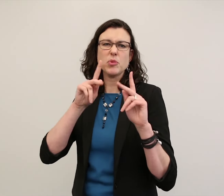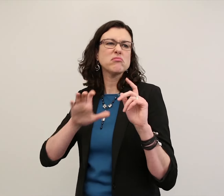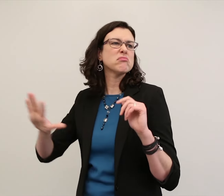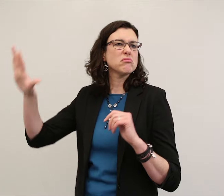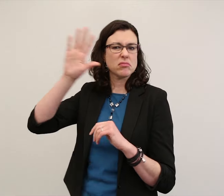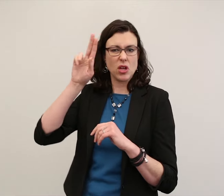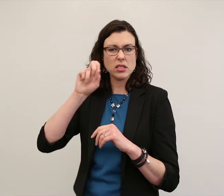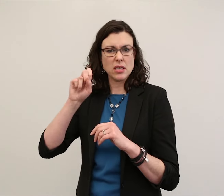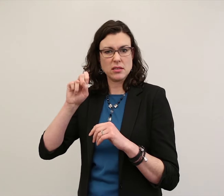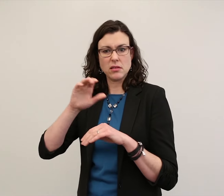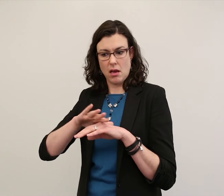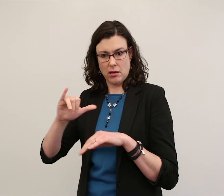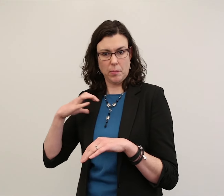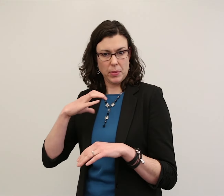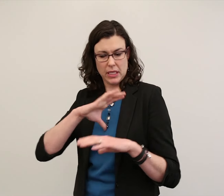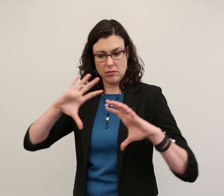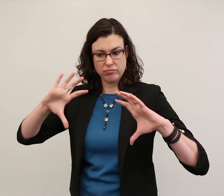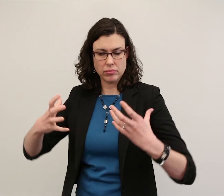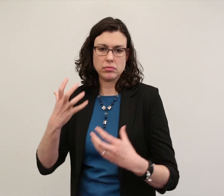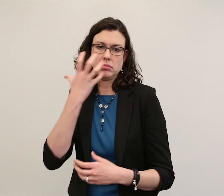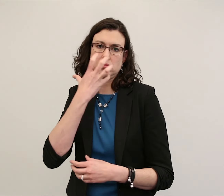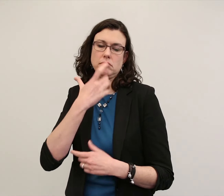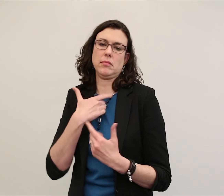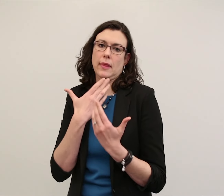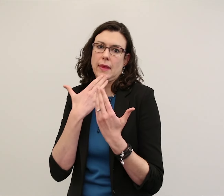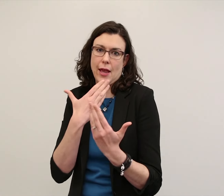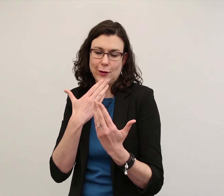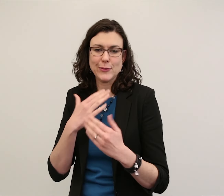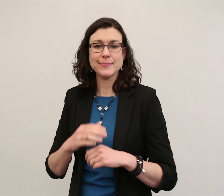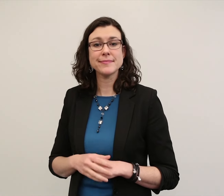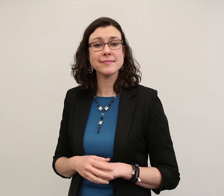from all over the U.S., I am incredibly thankful to them for volunteering their time.